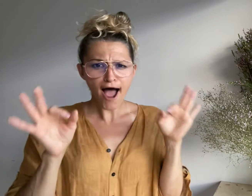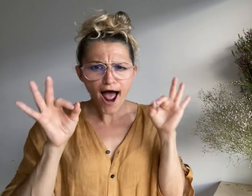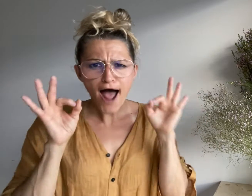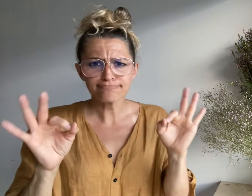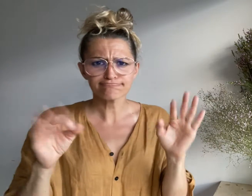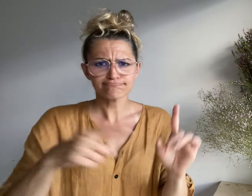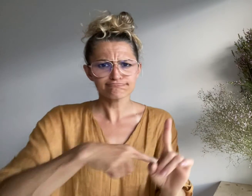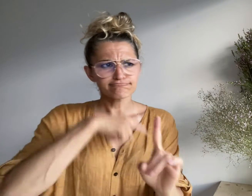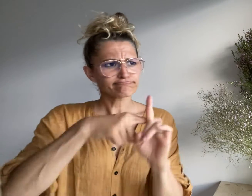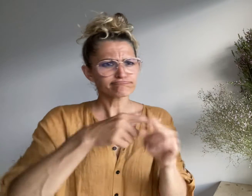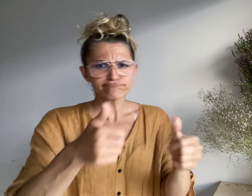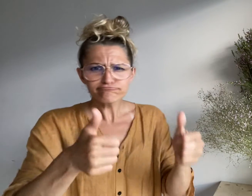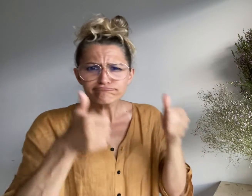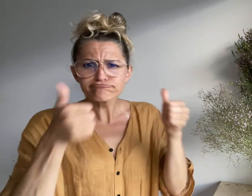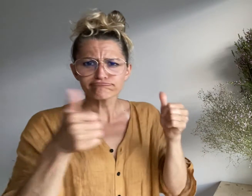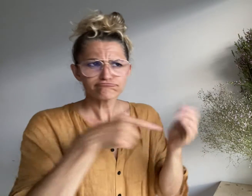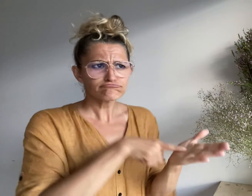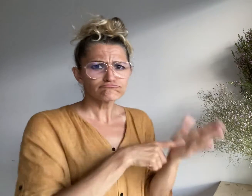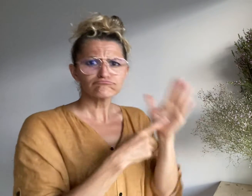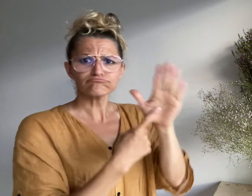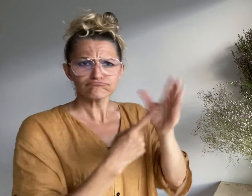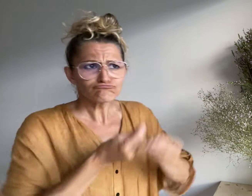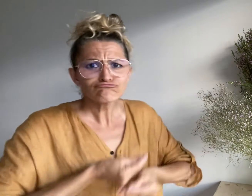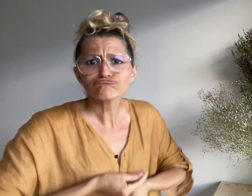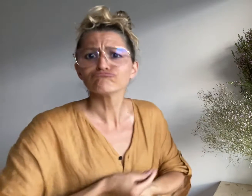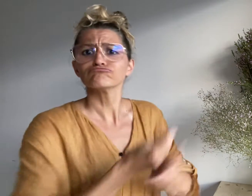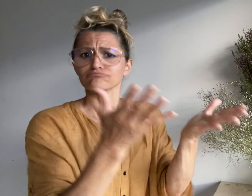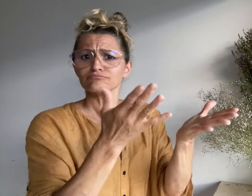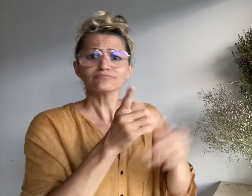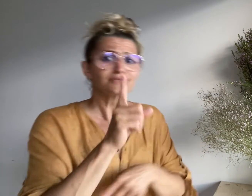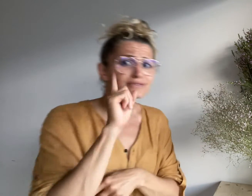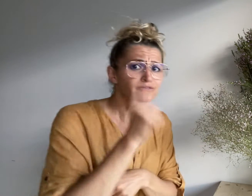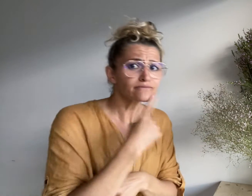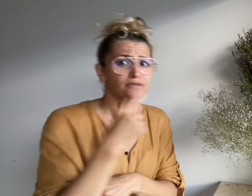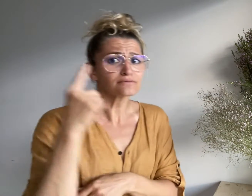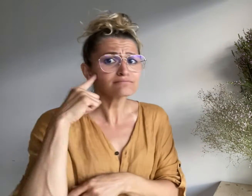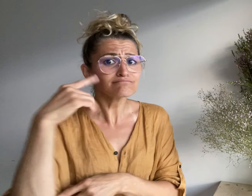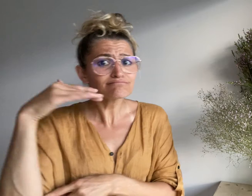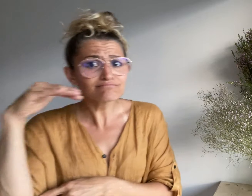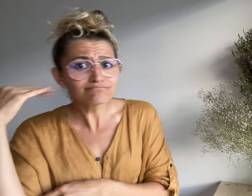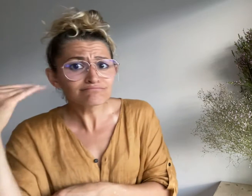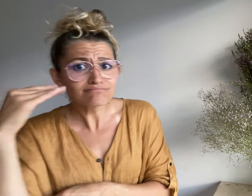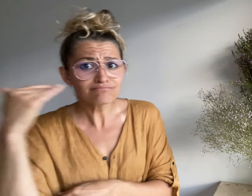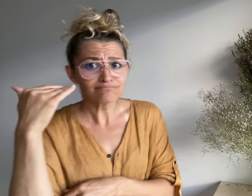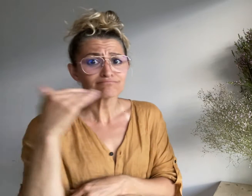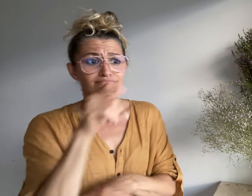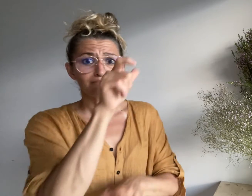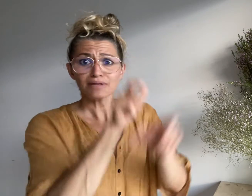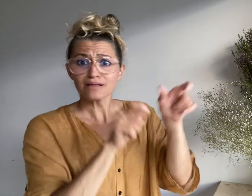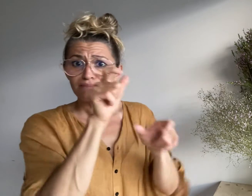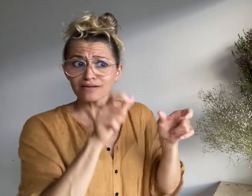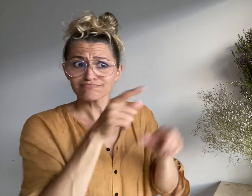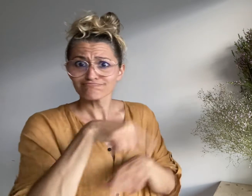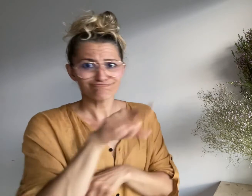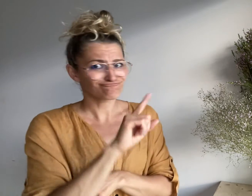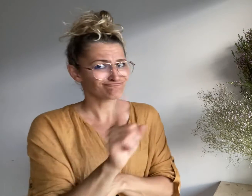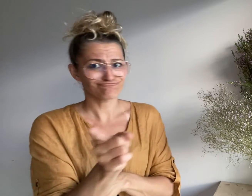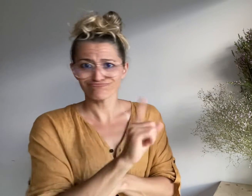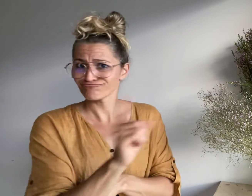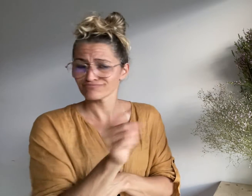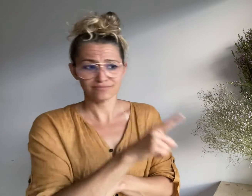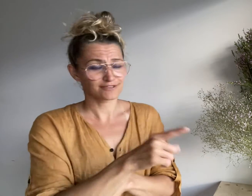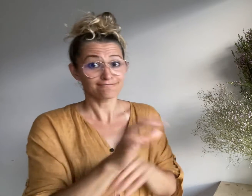captioning service was not “meaningful for Deaf and